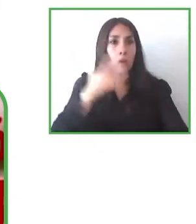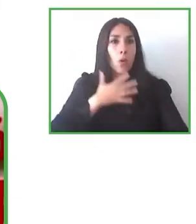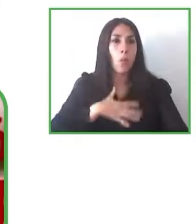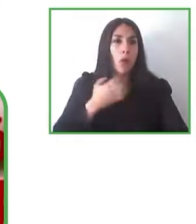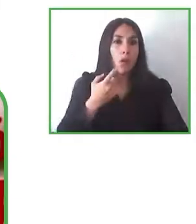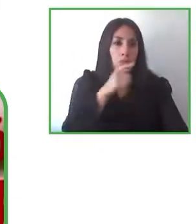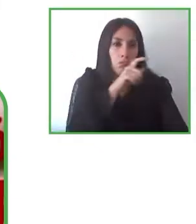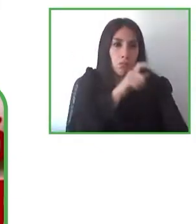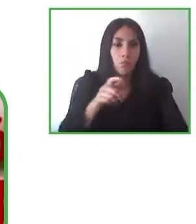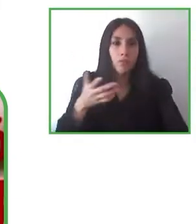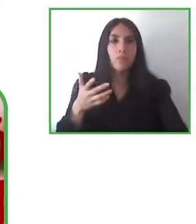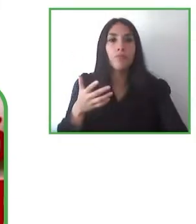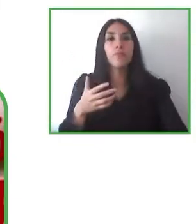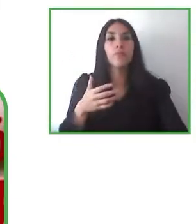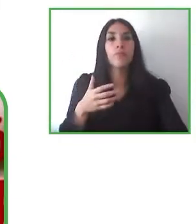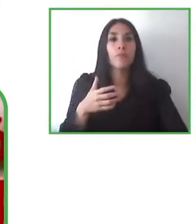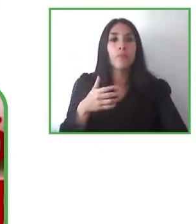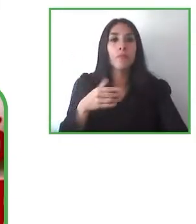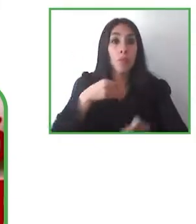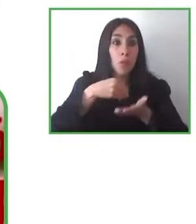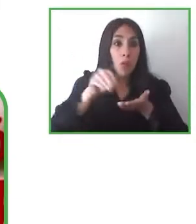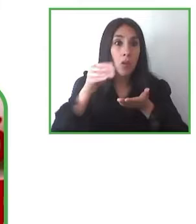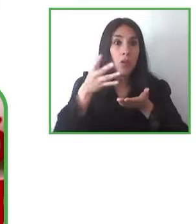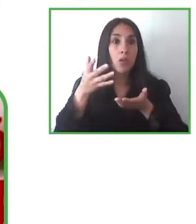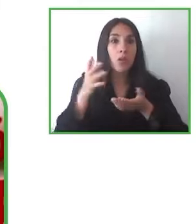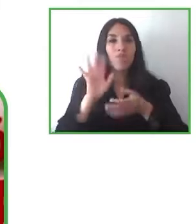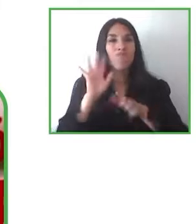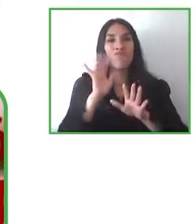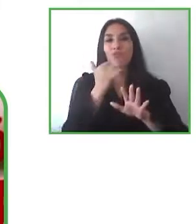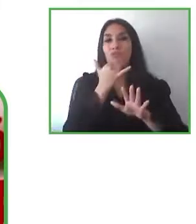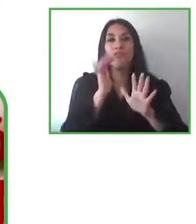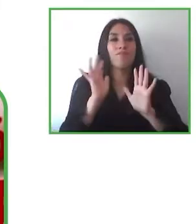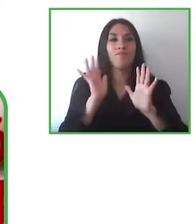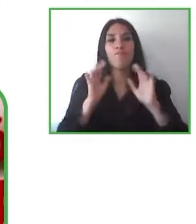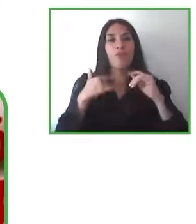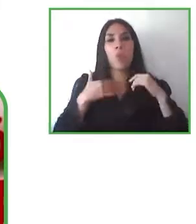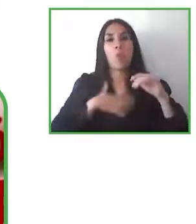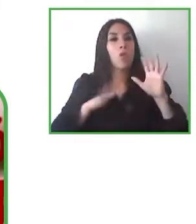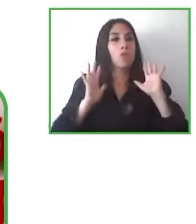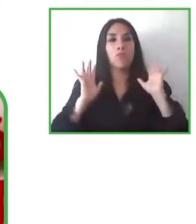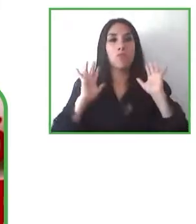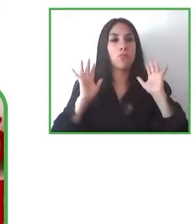anything because for us for Escuela de Gente the